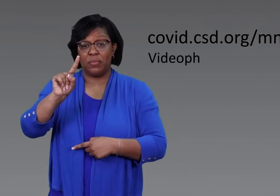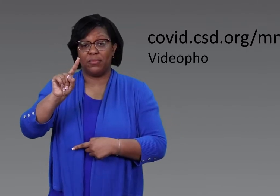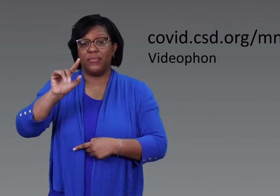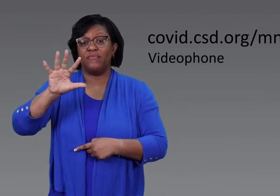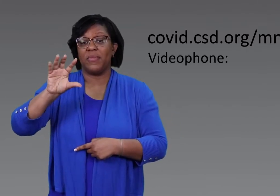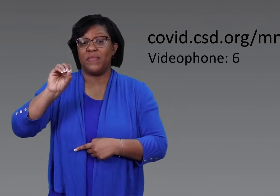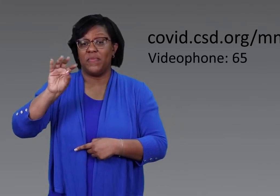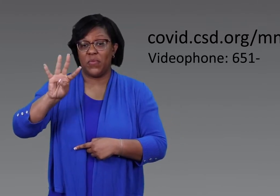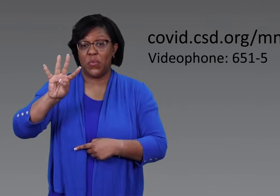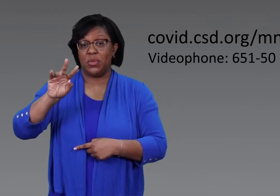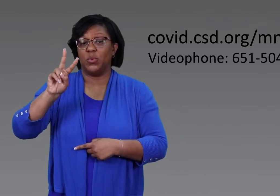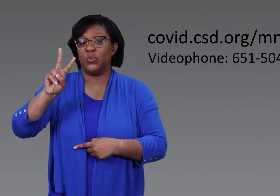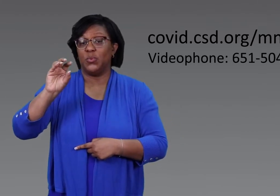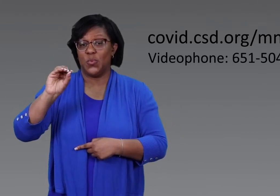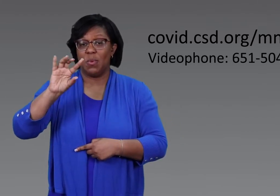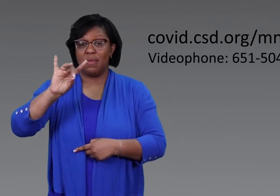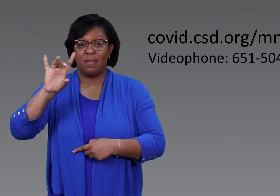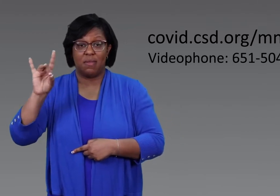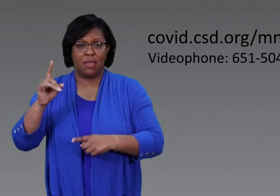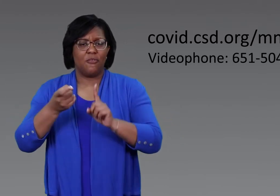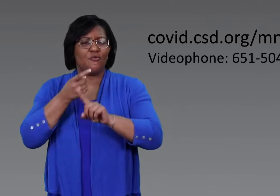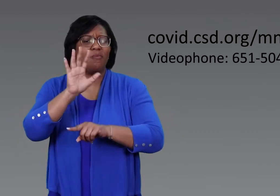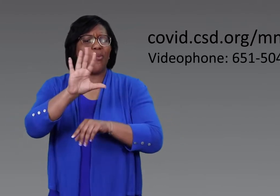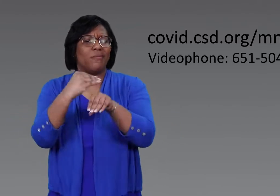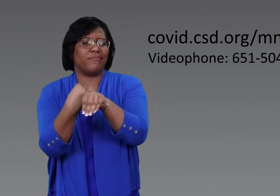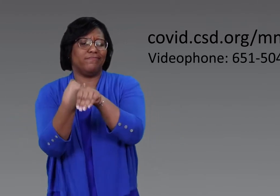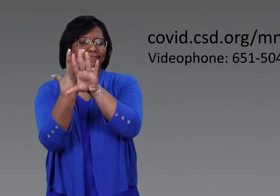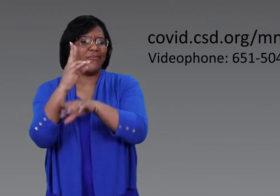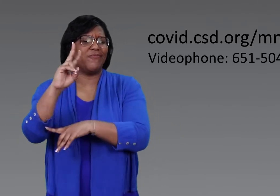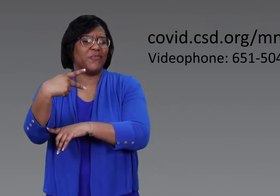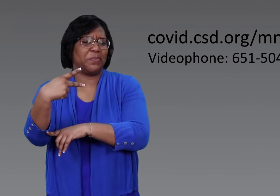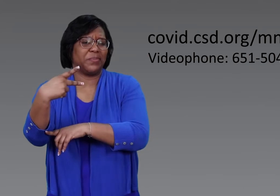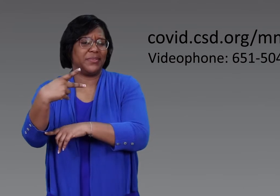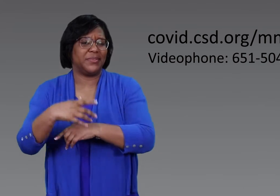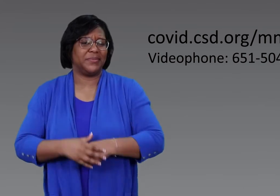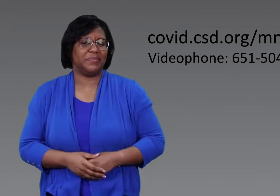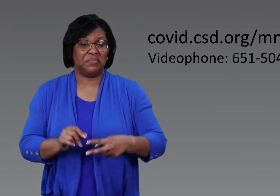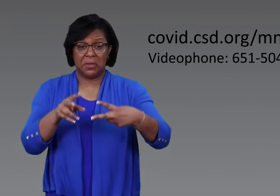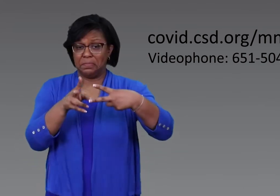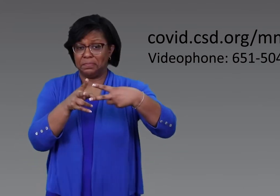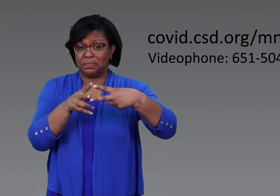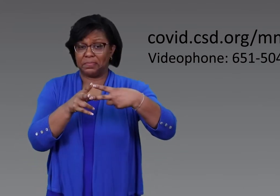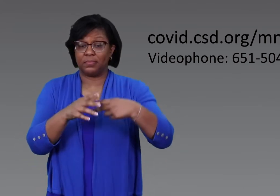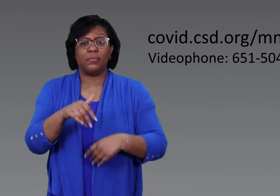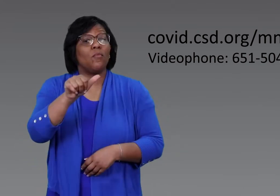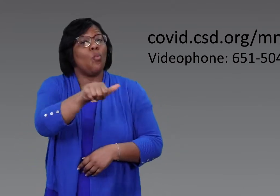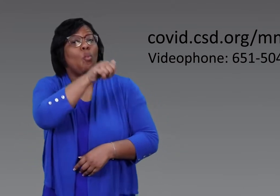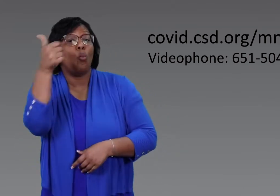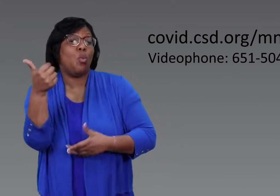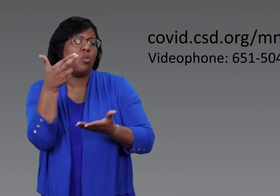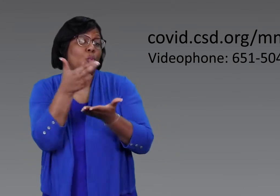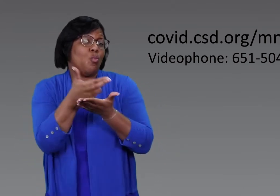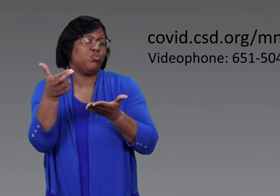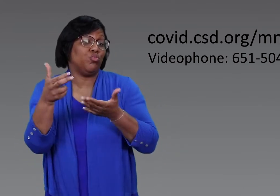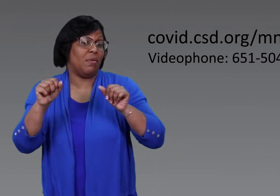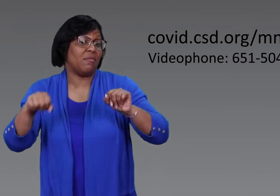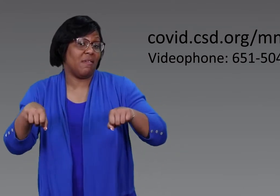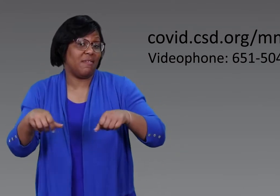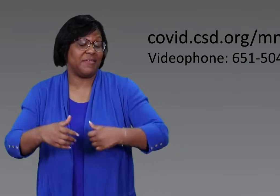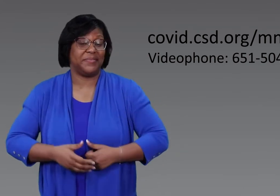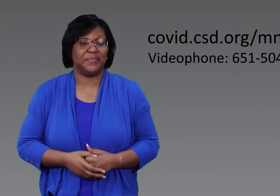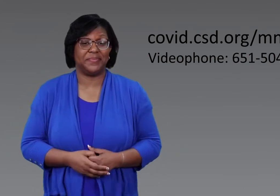also call 651-504-2088 from your video phone.